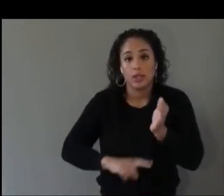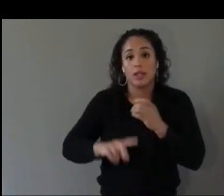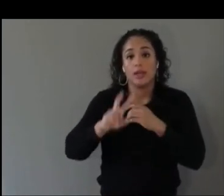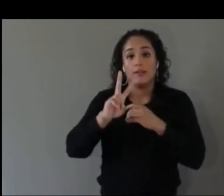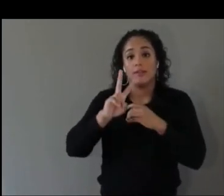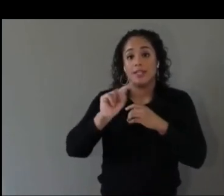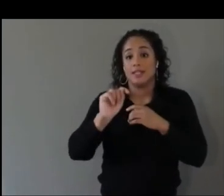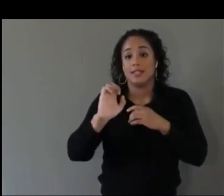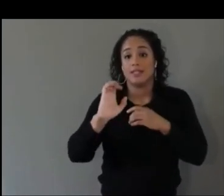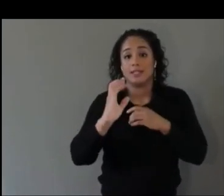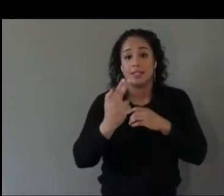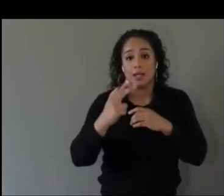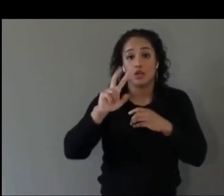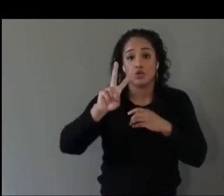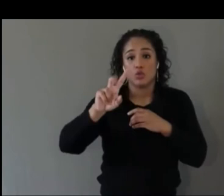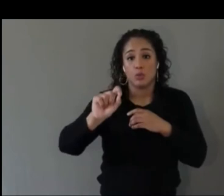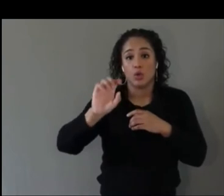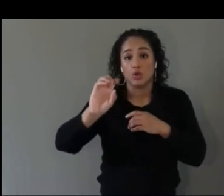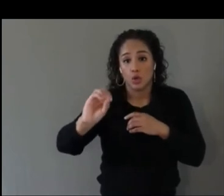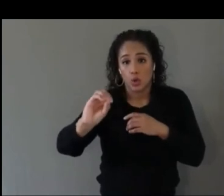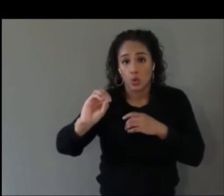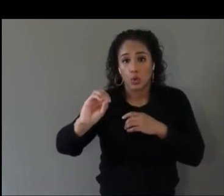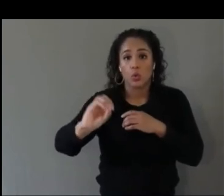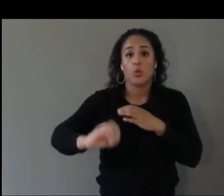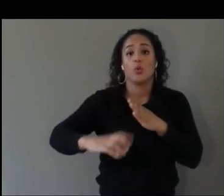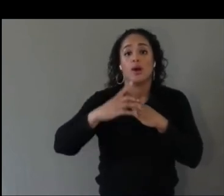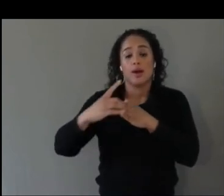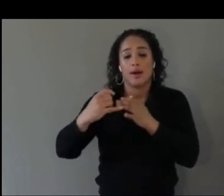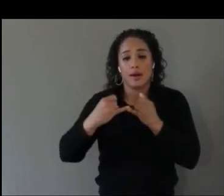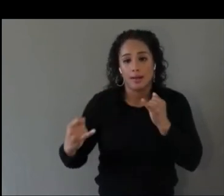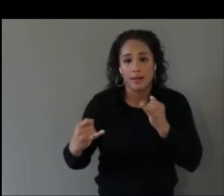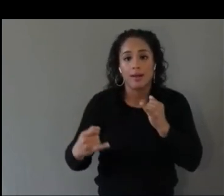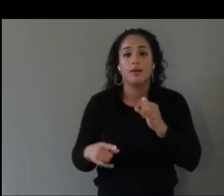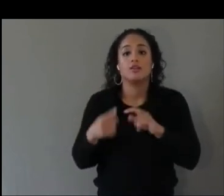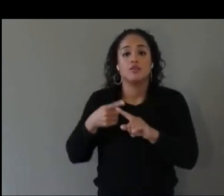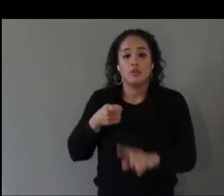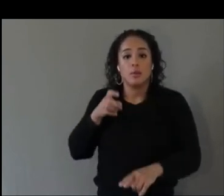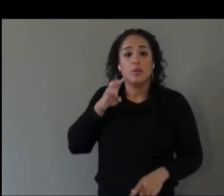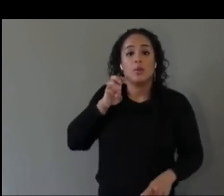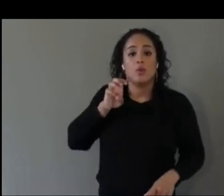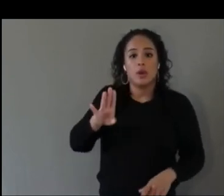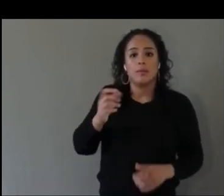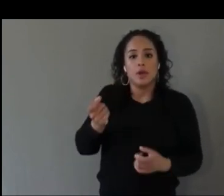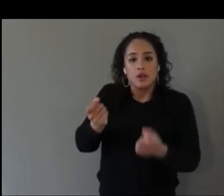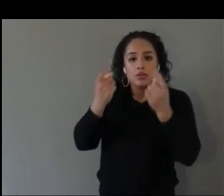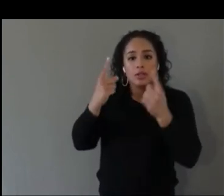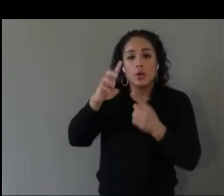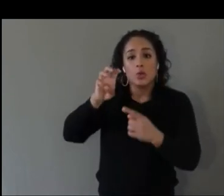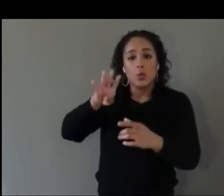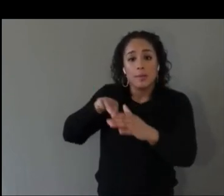Understanding that web accessibility guidelines are focused around the content itself, not actually about immersion.